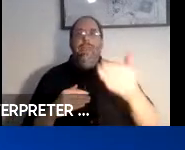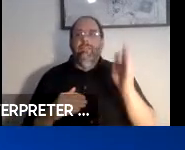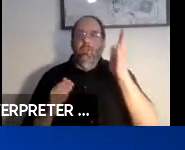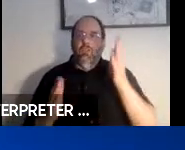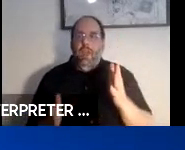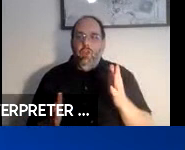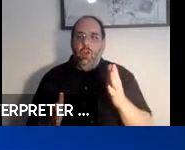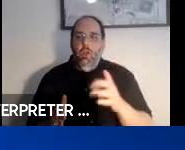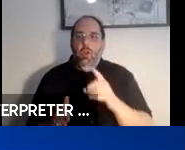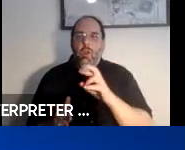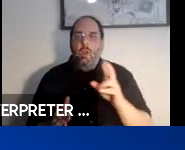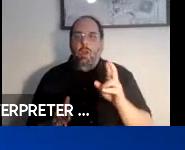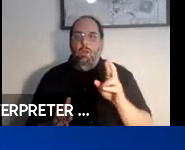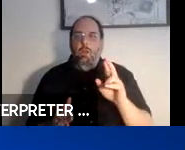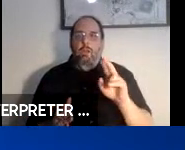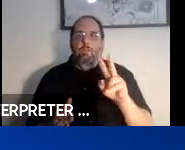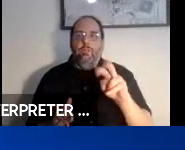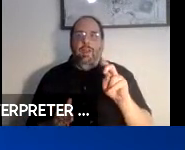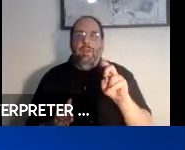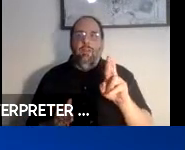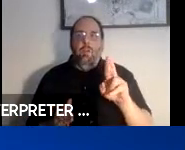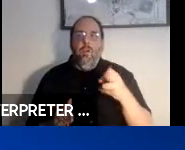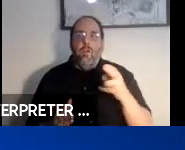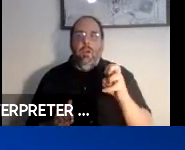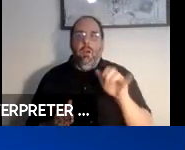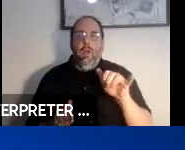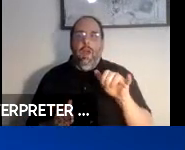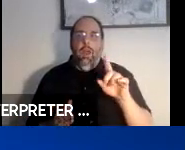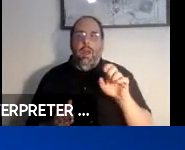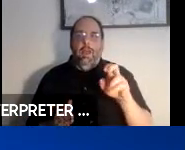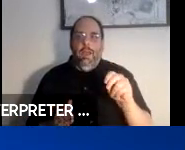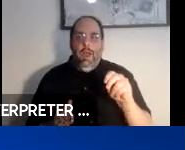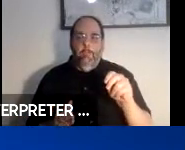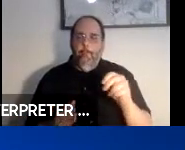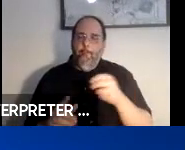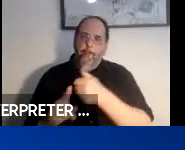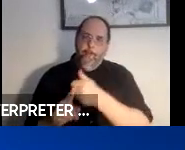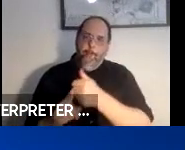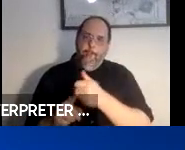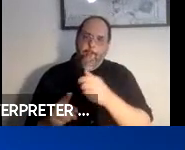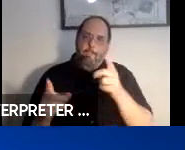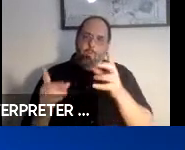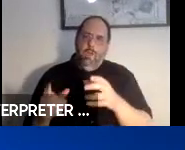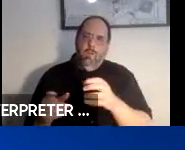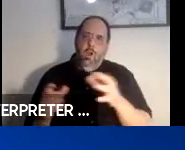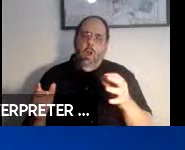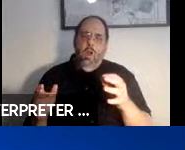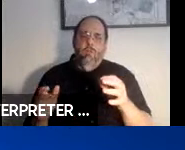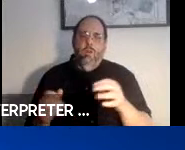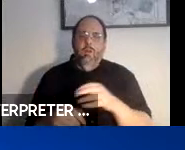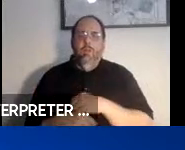Dr. Gregg Vanderheiden. Dr. Vanderheiden is the Director of the TRACE R&D Center